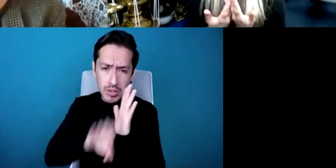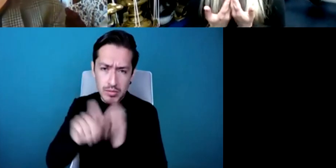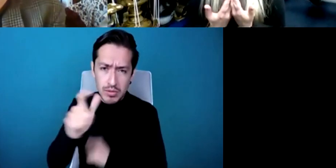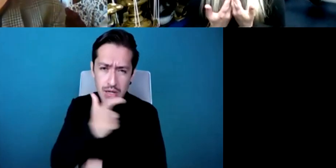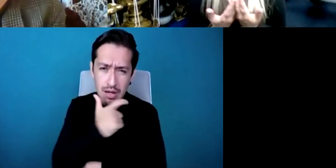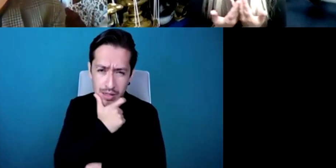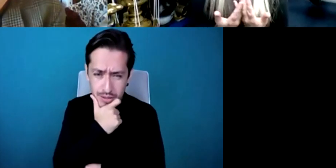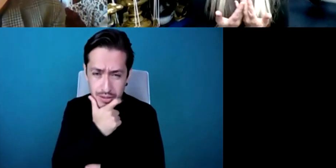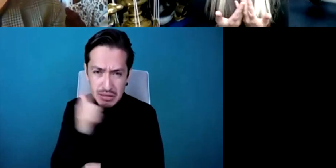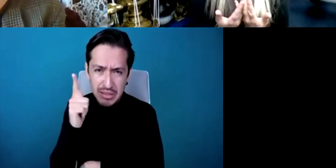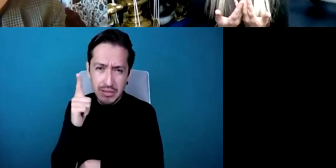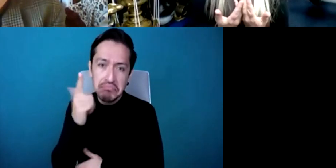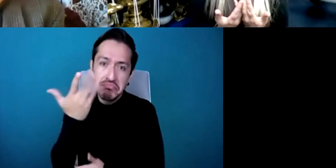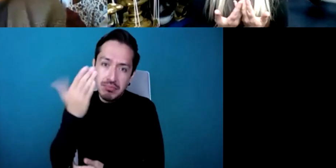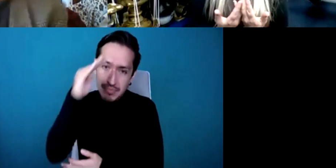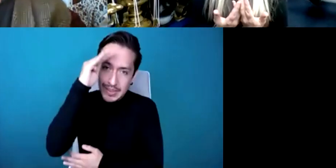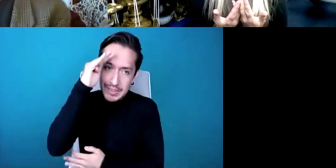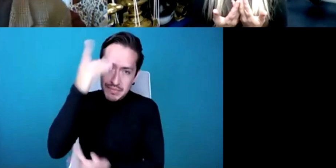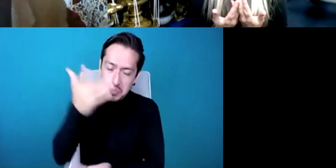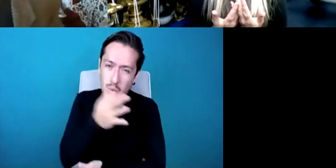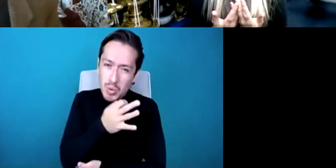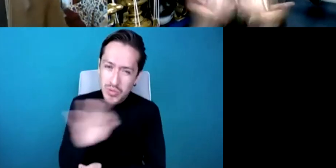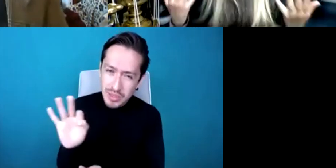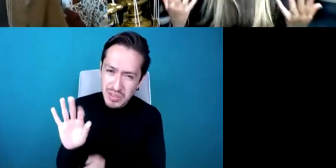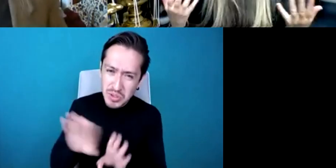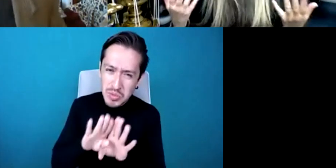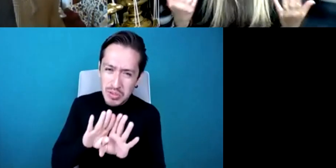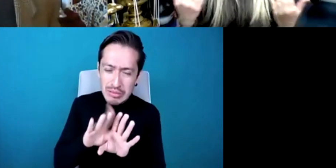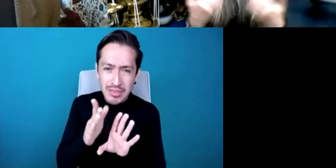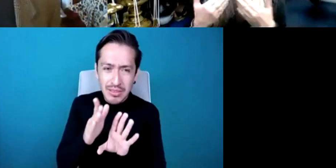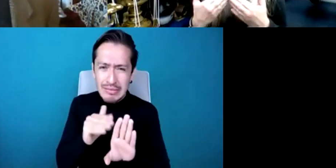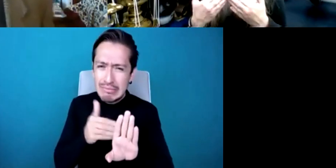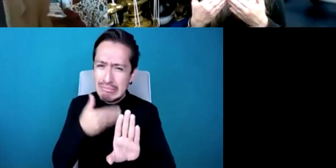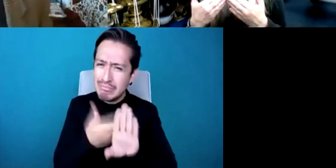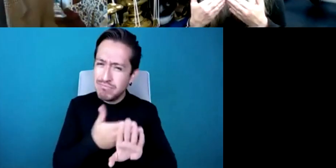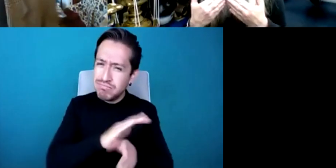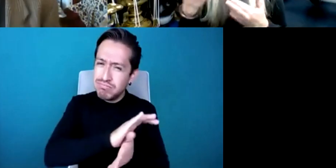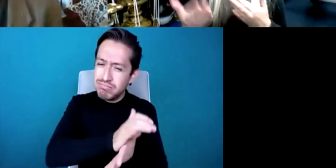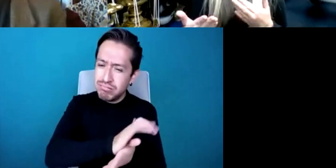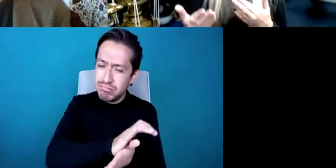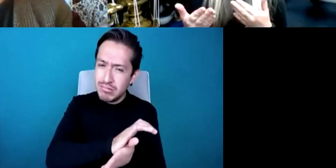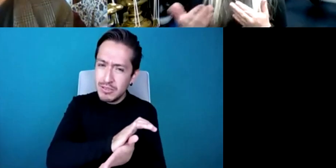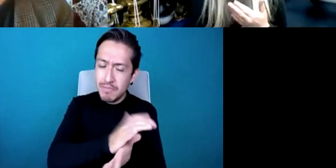they felt that deaf people were not dumb at all because dumb has that connotation of being stupid